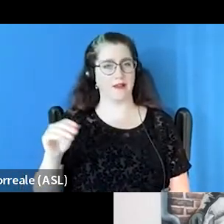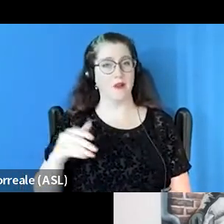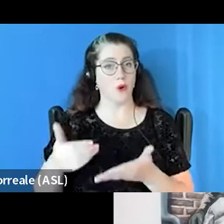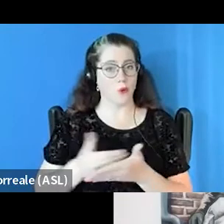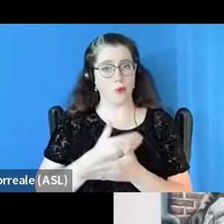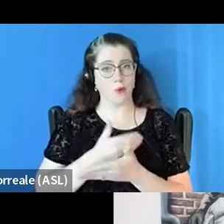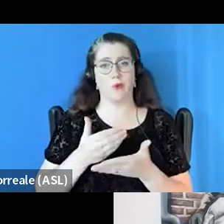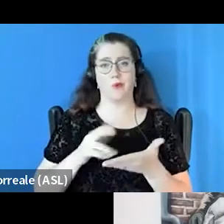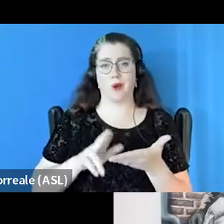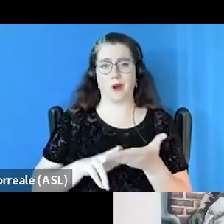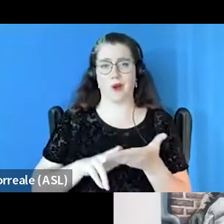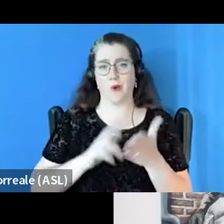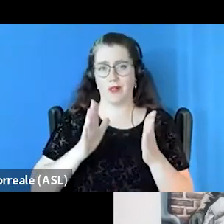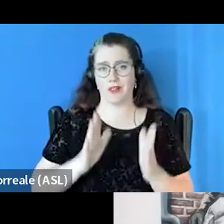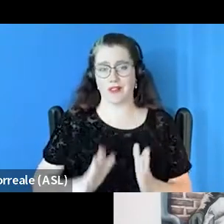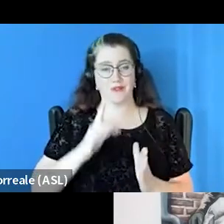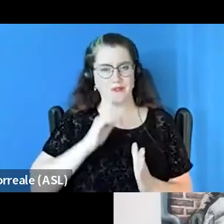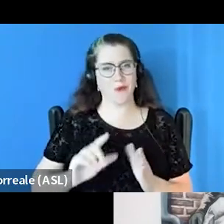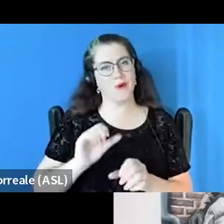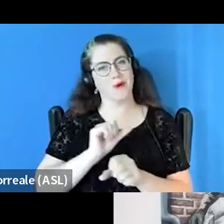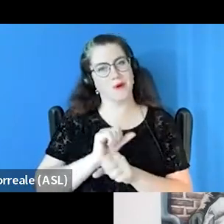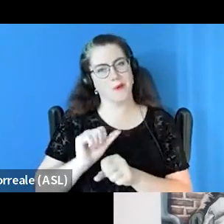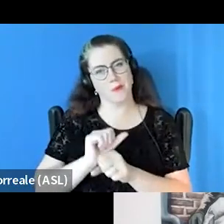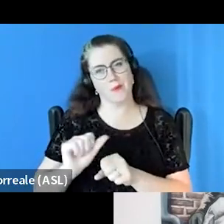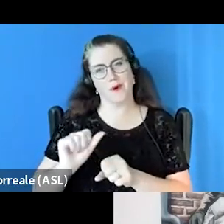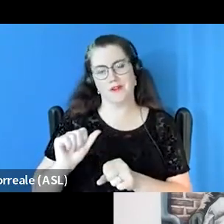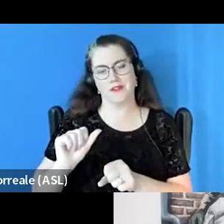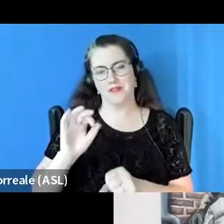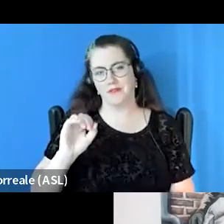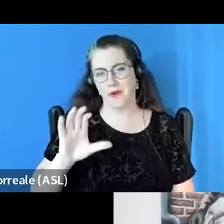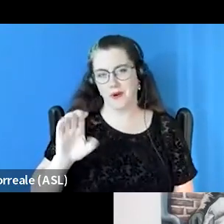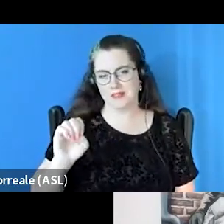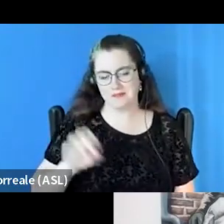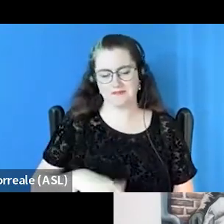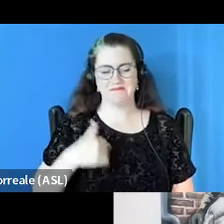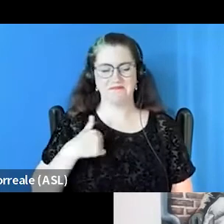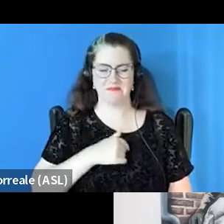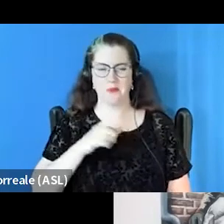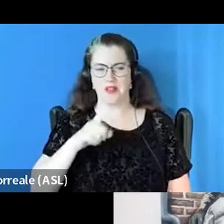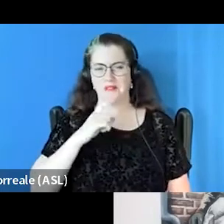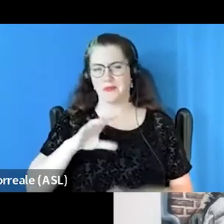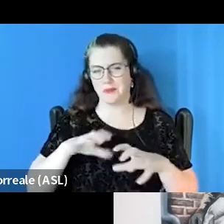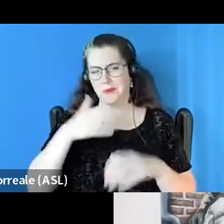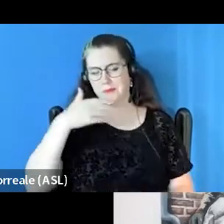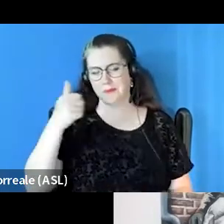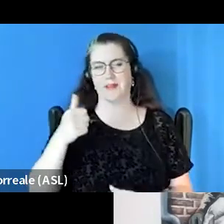in our programs as far as the workforce. So we do have to do a better job of attracting people